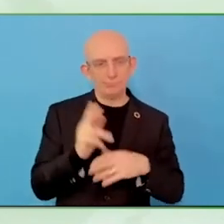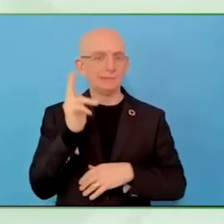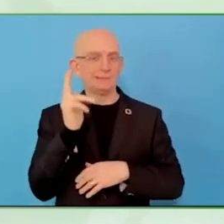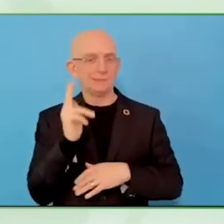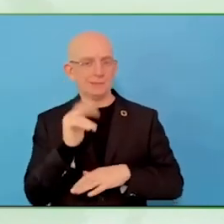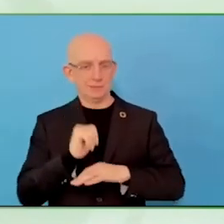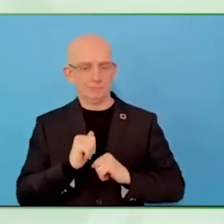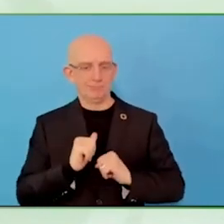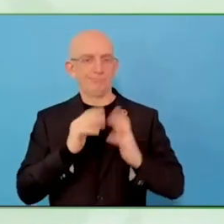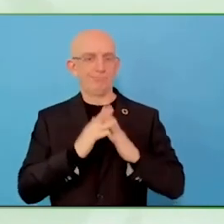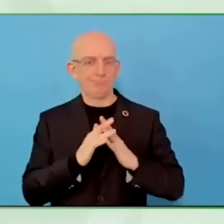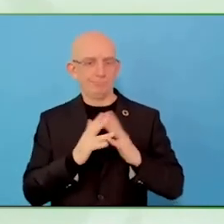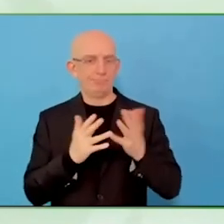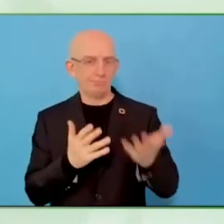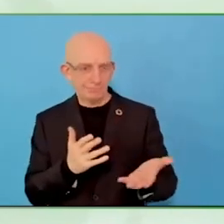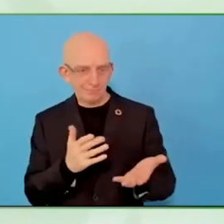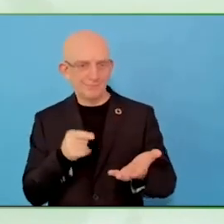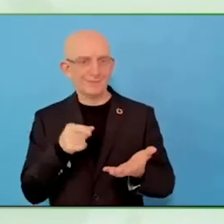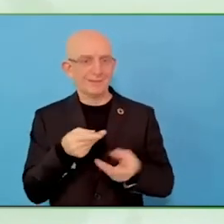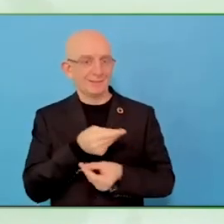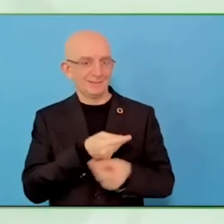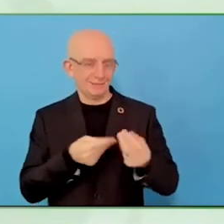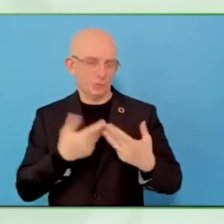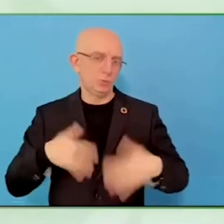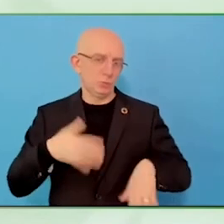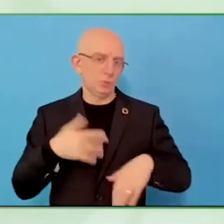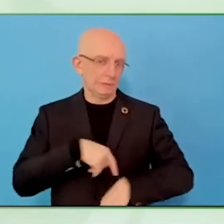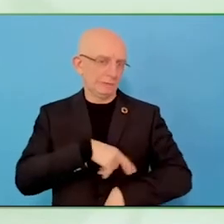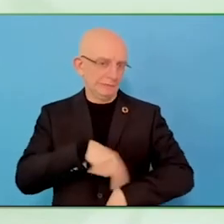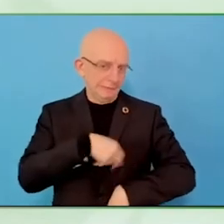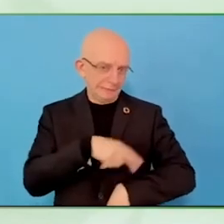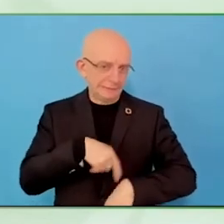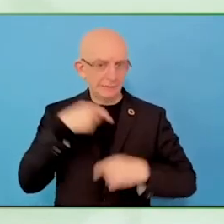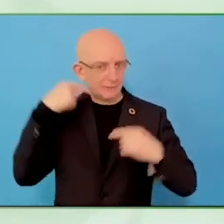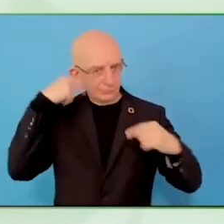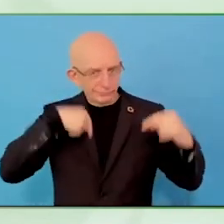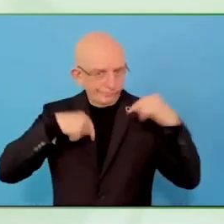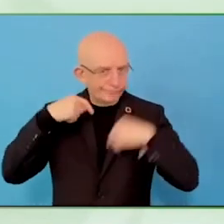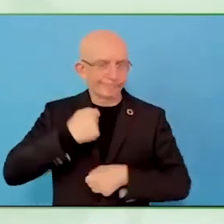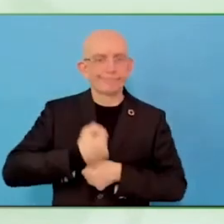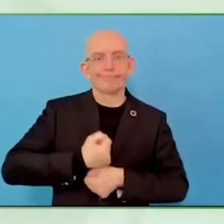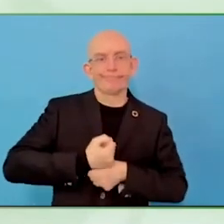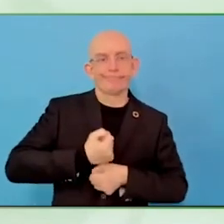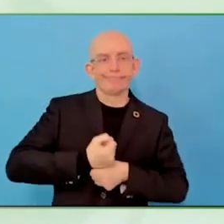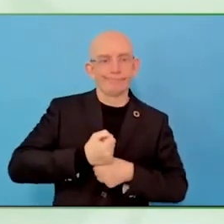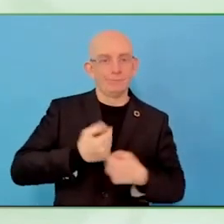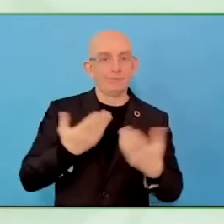Strategies, it is a lot. If they work together, that is where success is.